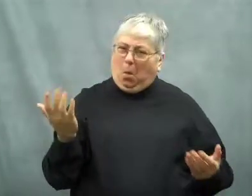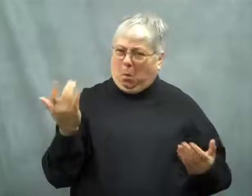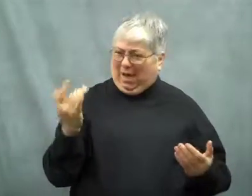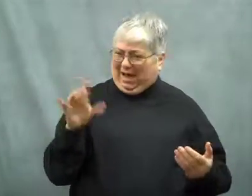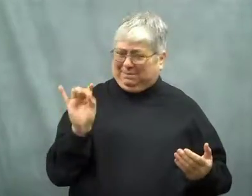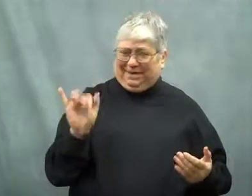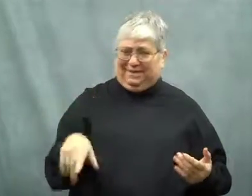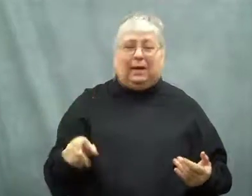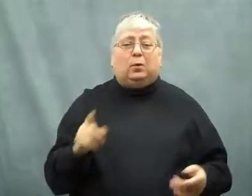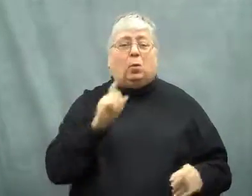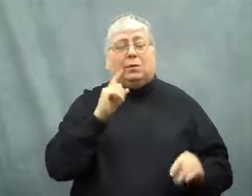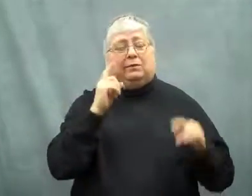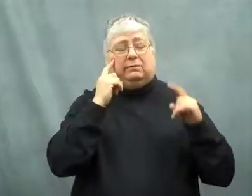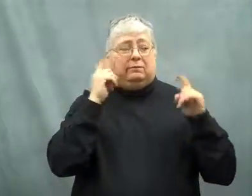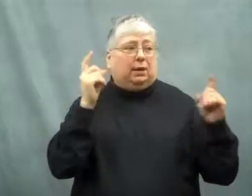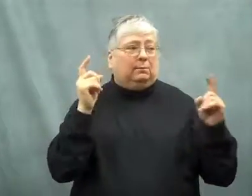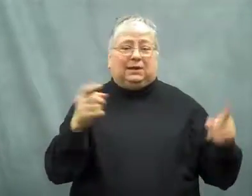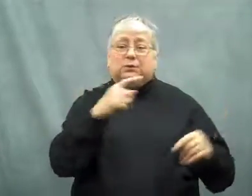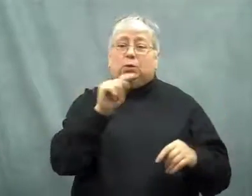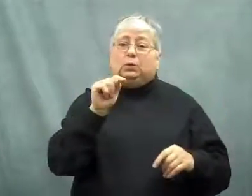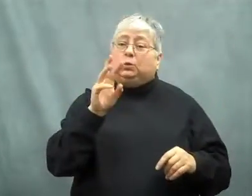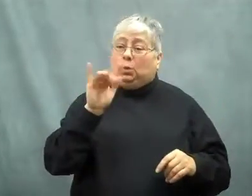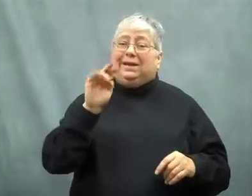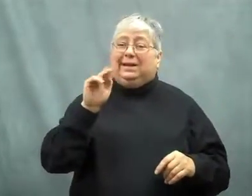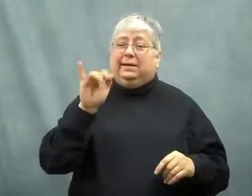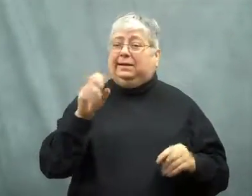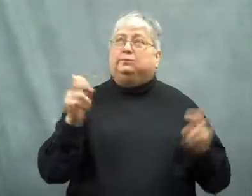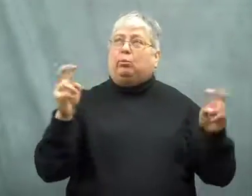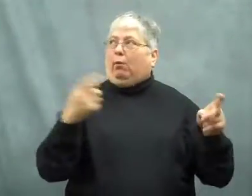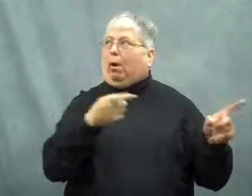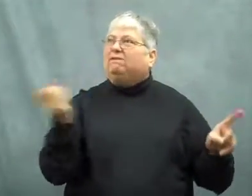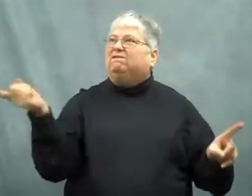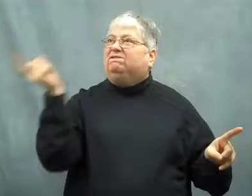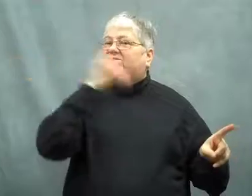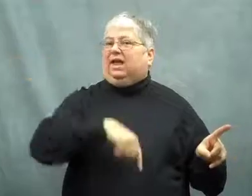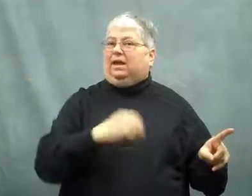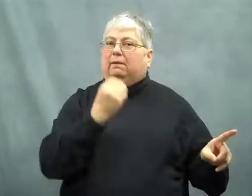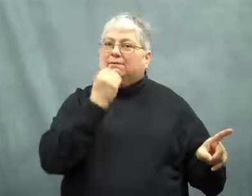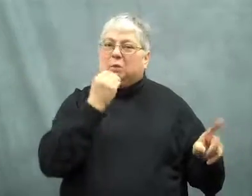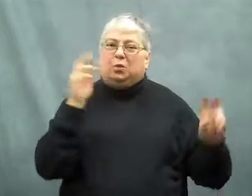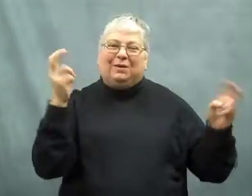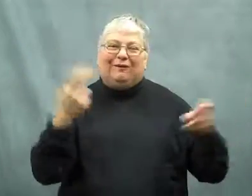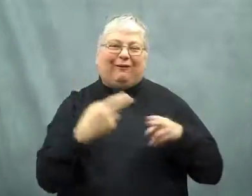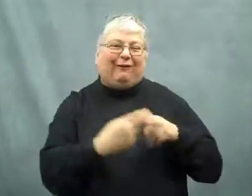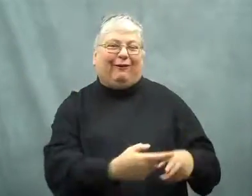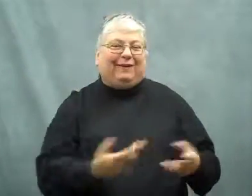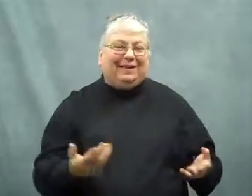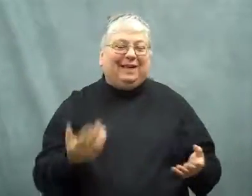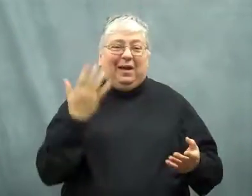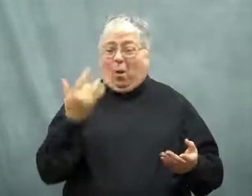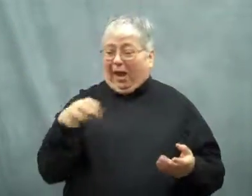He picked Twinkies because they are famed for being a synthetic food.